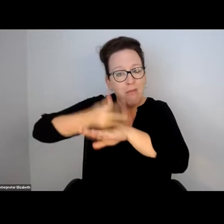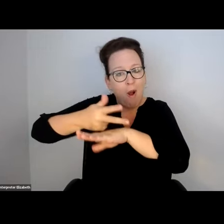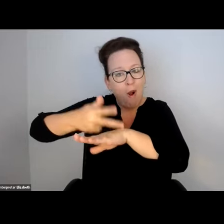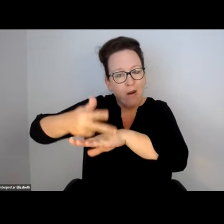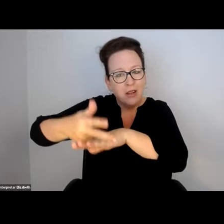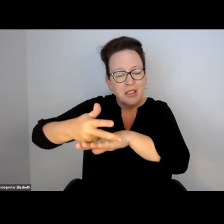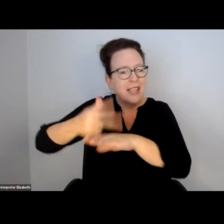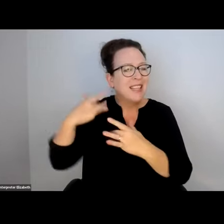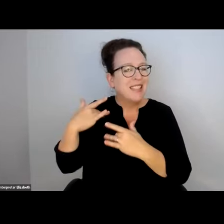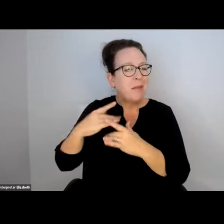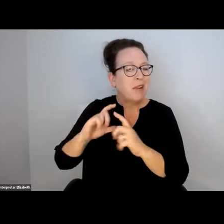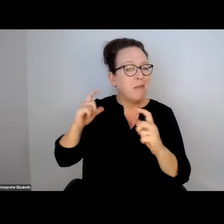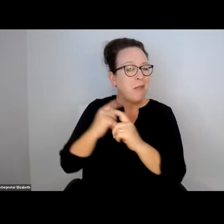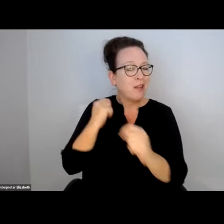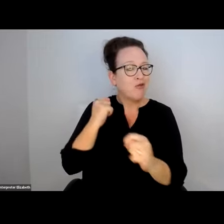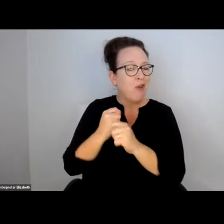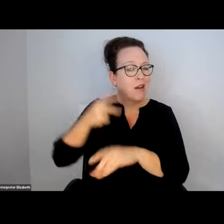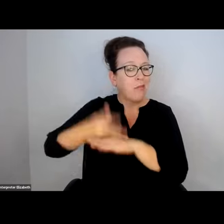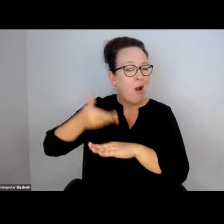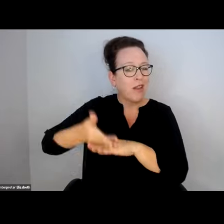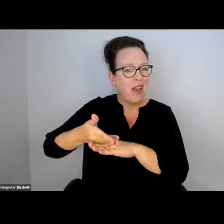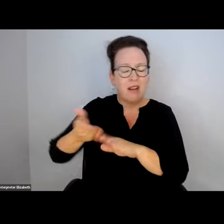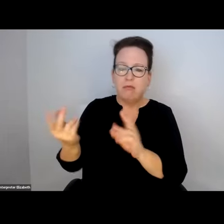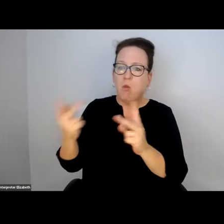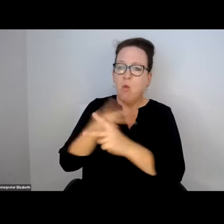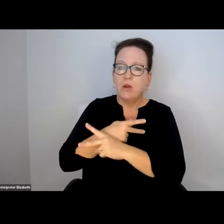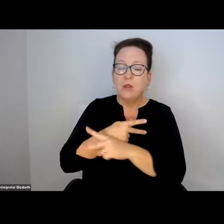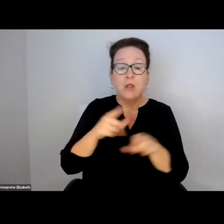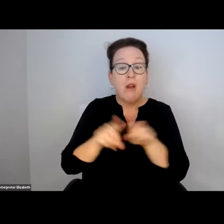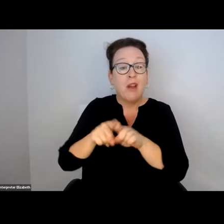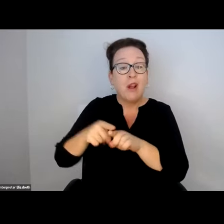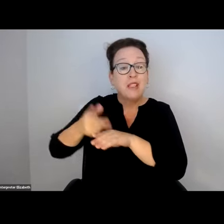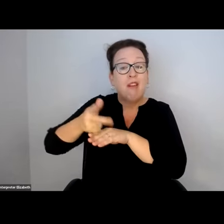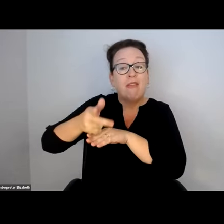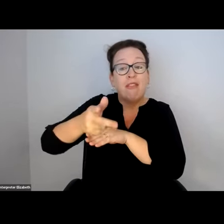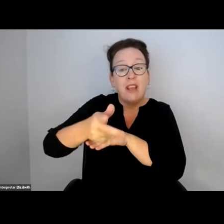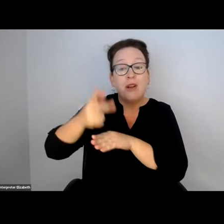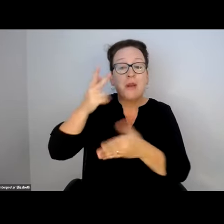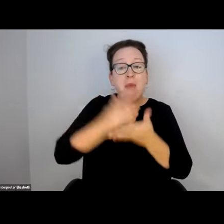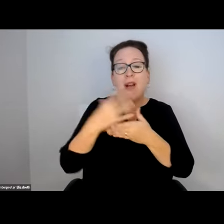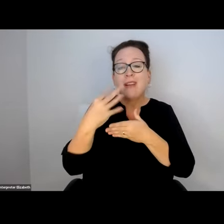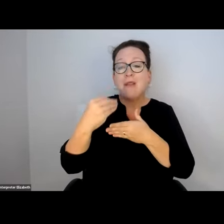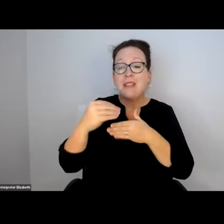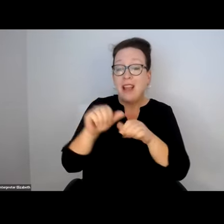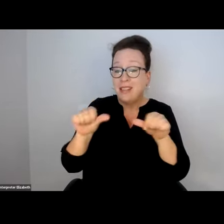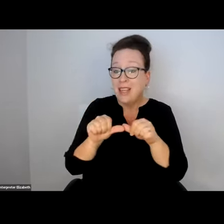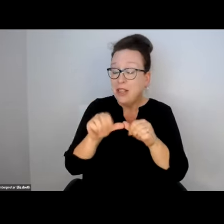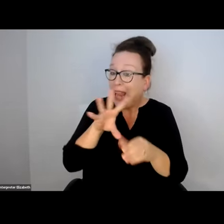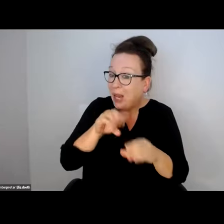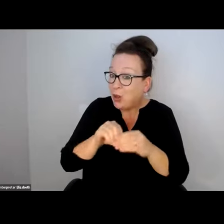THERE'S OFTEN VEHICLES PARKED IN THE BUS STOP. USUALLY LARGE TRUCKS THAT MAKE IT WORSE. AND VEHICLES PARKED ON THE